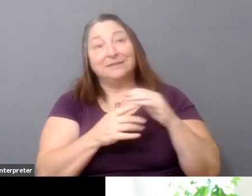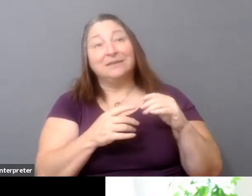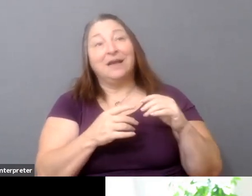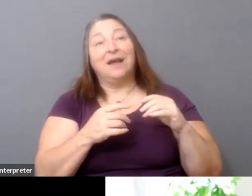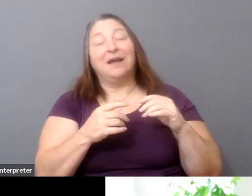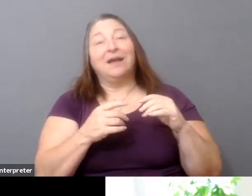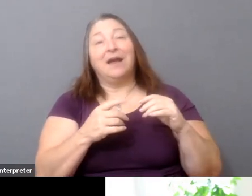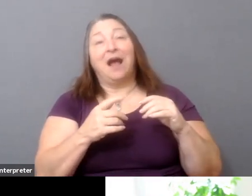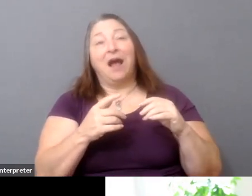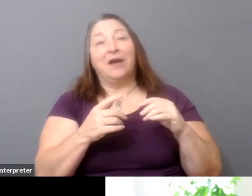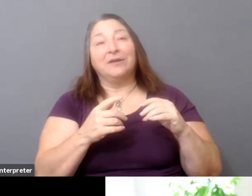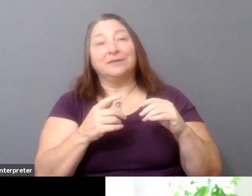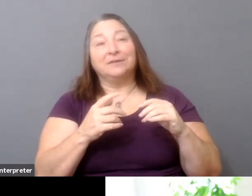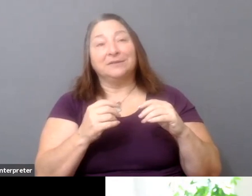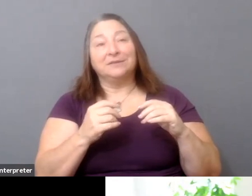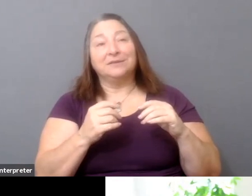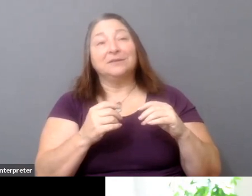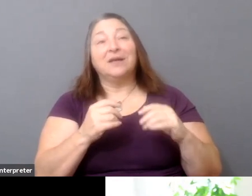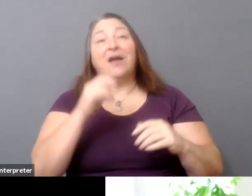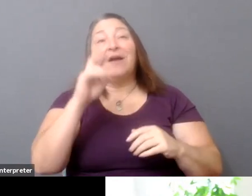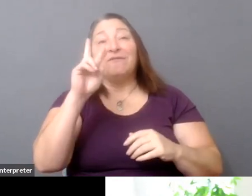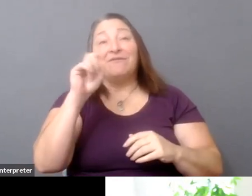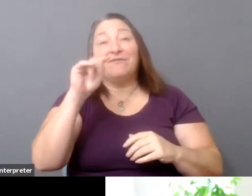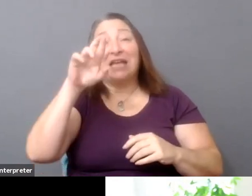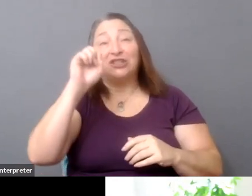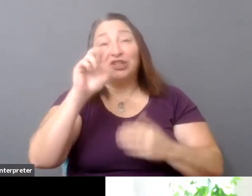sorry. Other venture investors putting riders on their term sheets